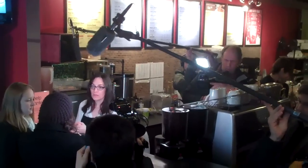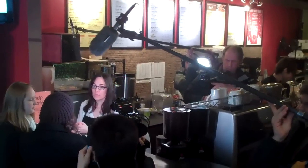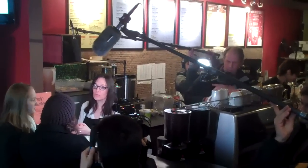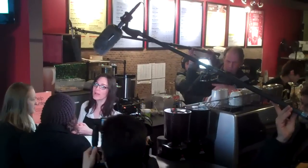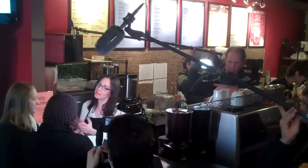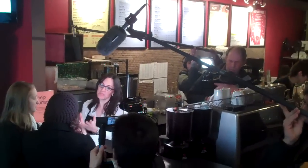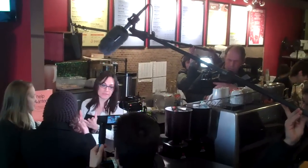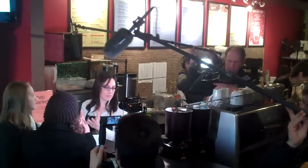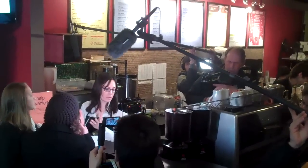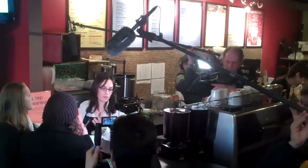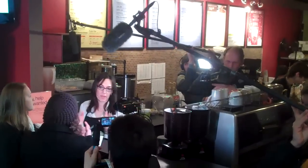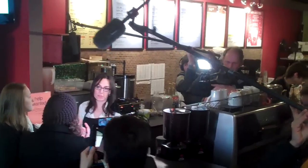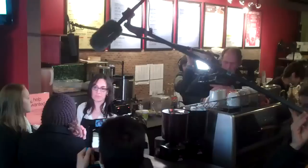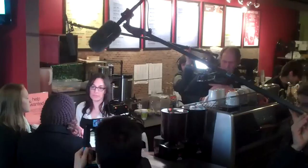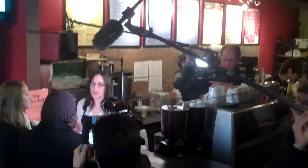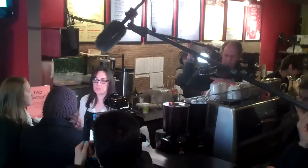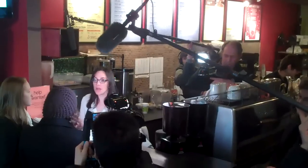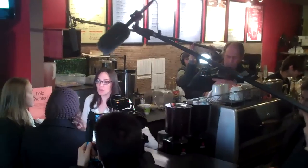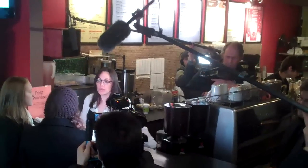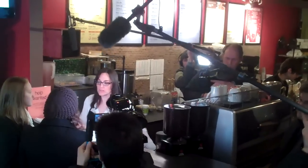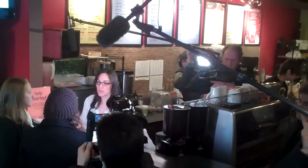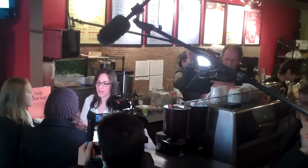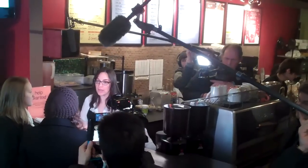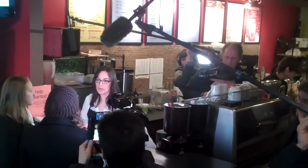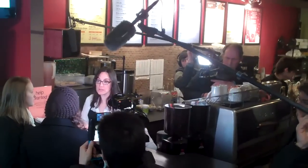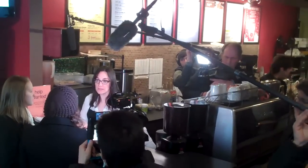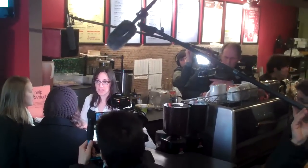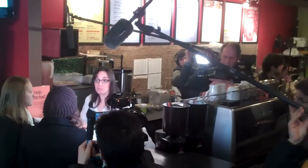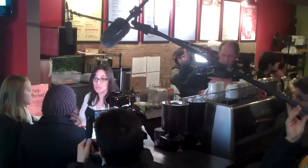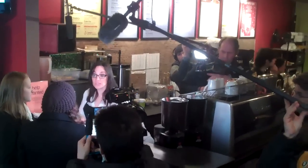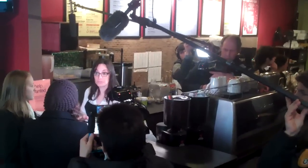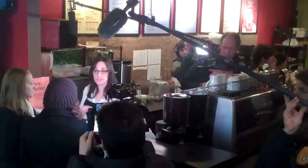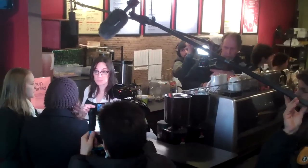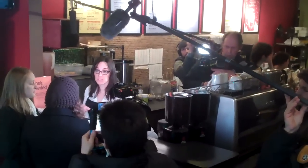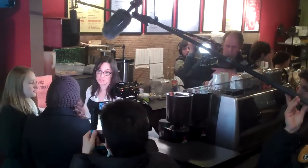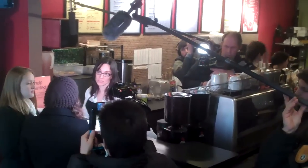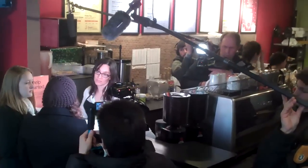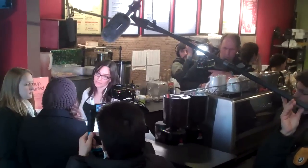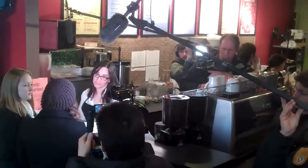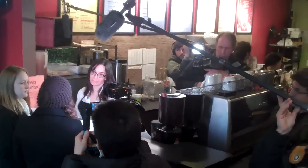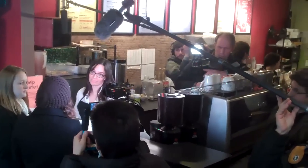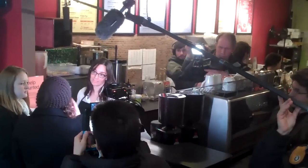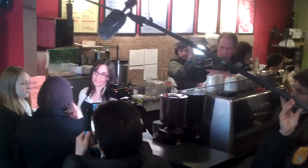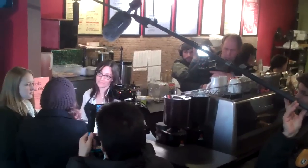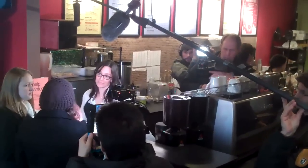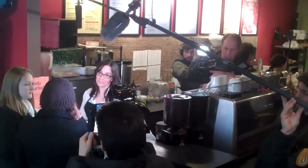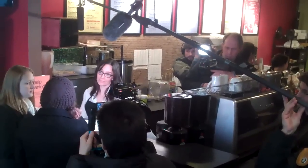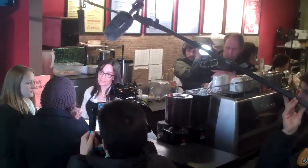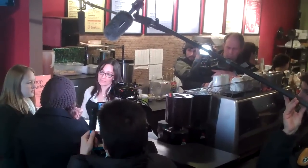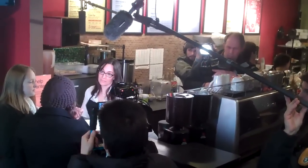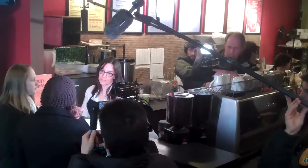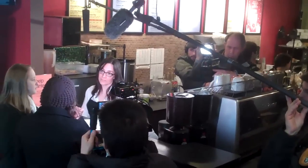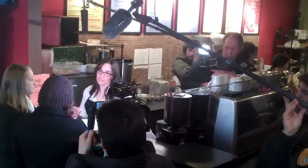You could write it down. Right, but I'm not going to hire a deaf person in this position.